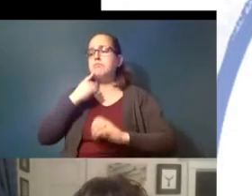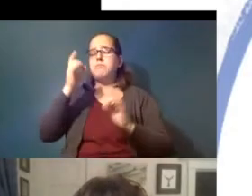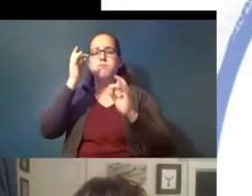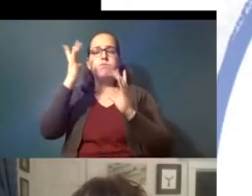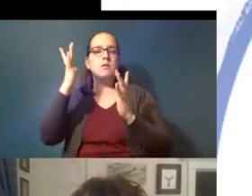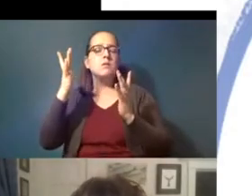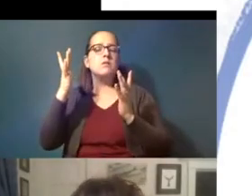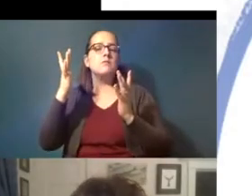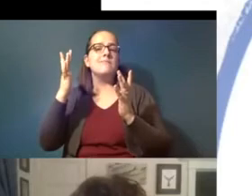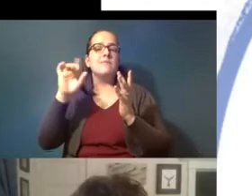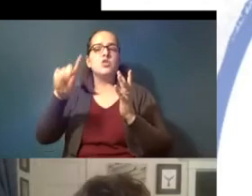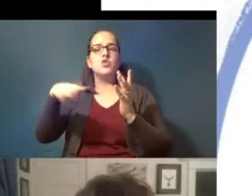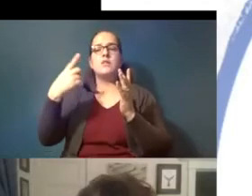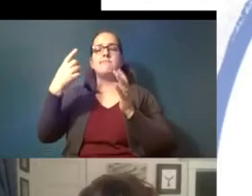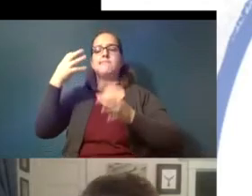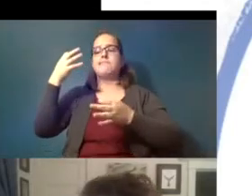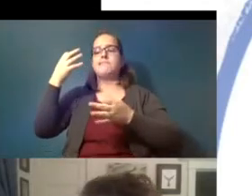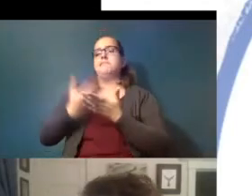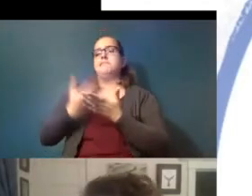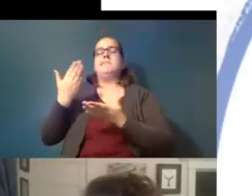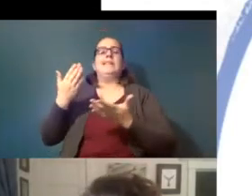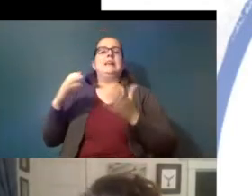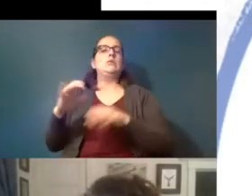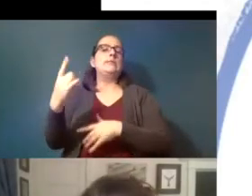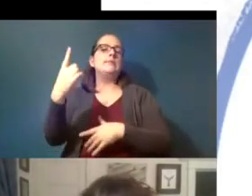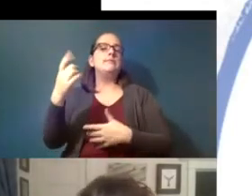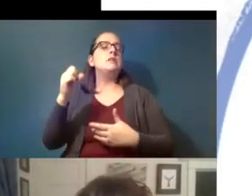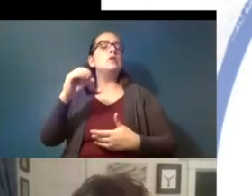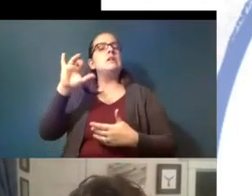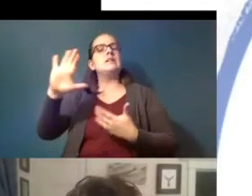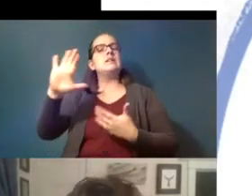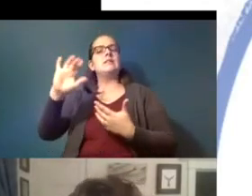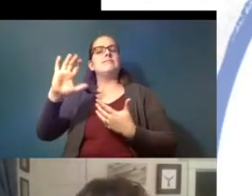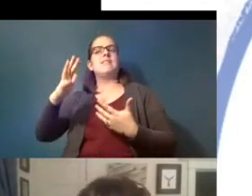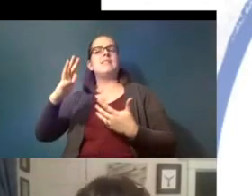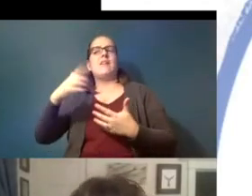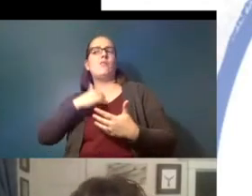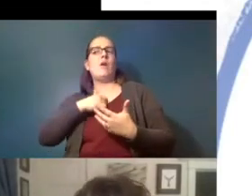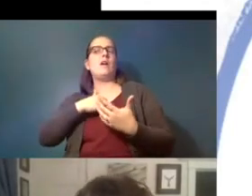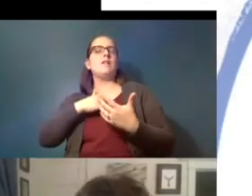to justify doing something so and that that's kind of where we are in this kind of push and pull